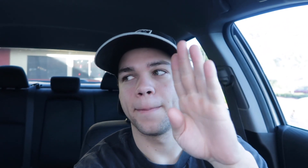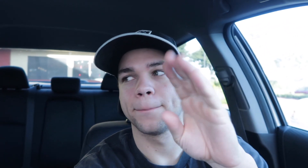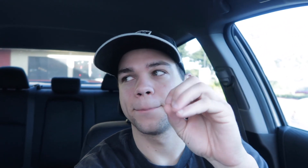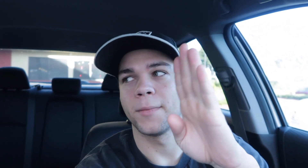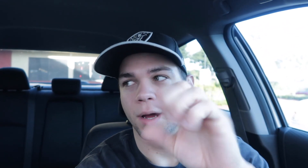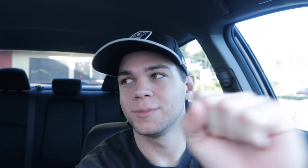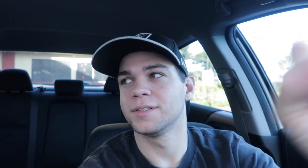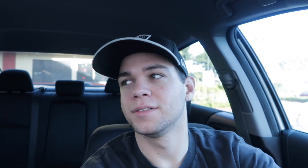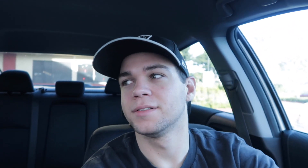Make chicken kabobs